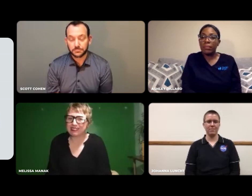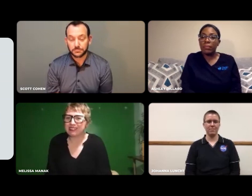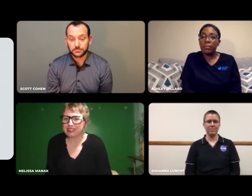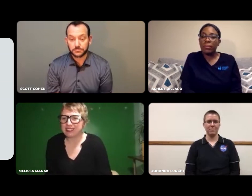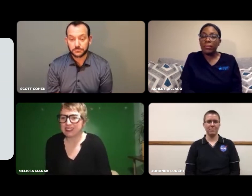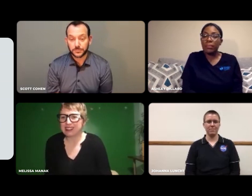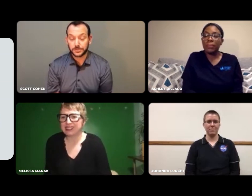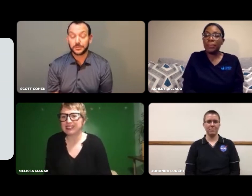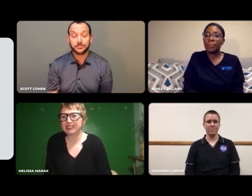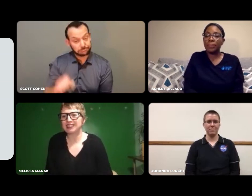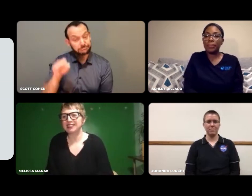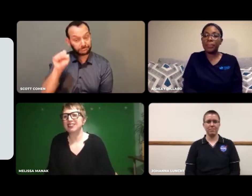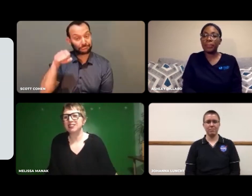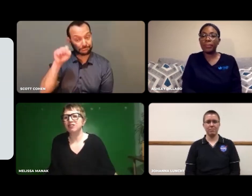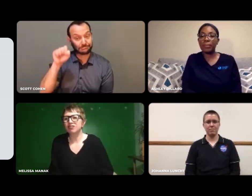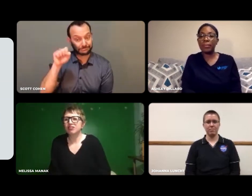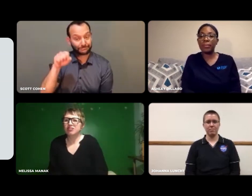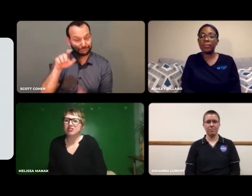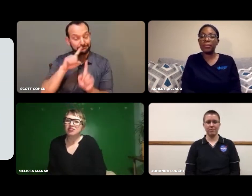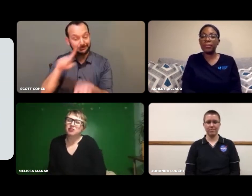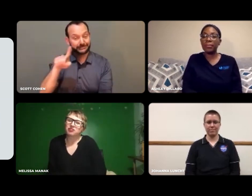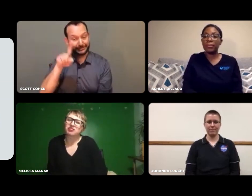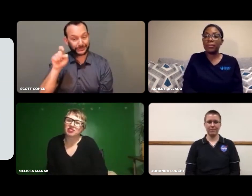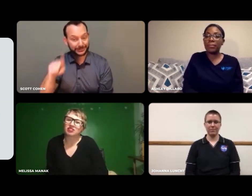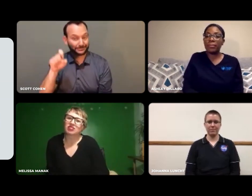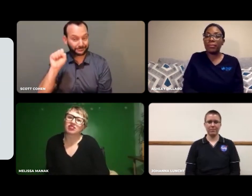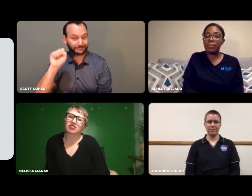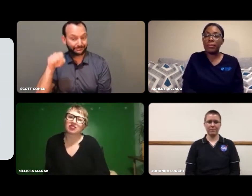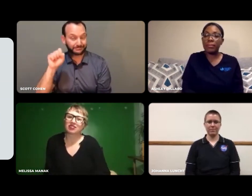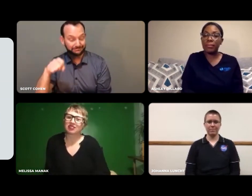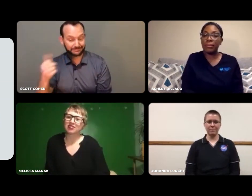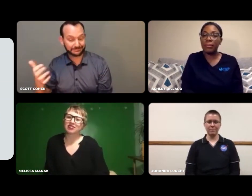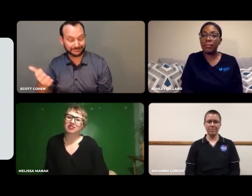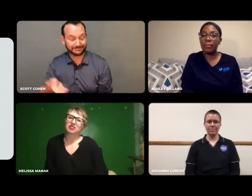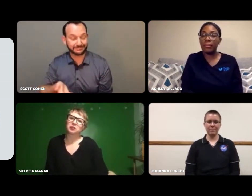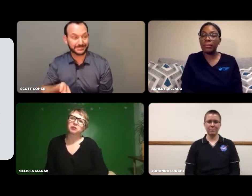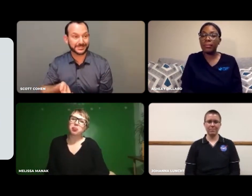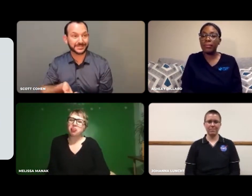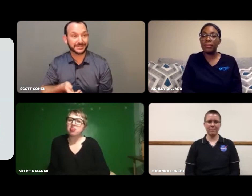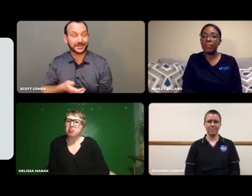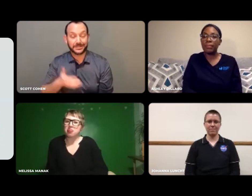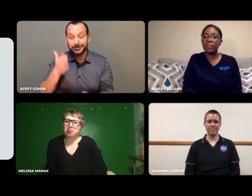It does!